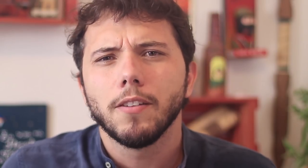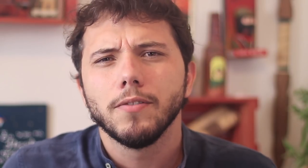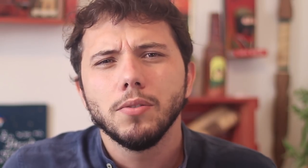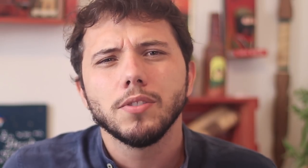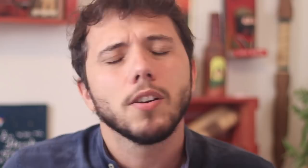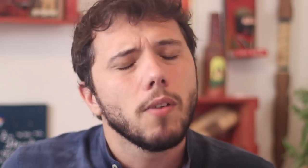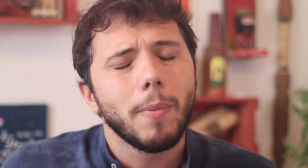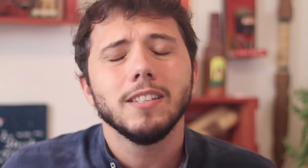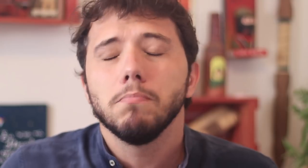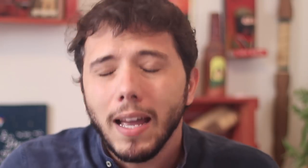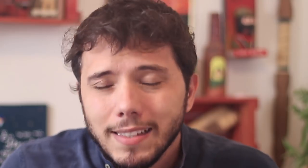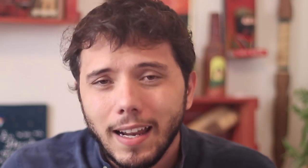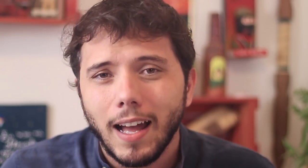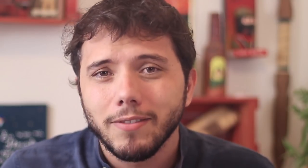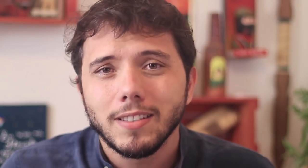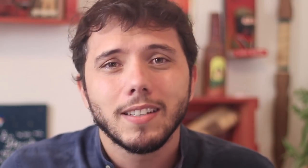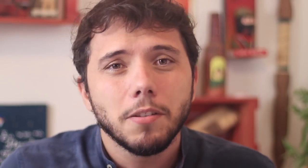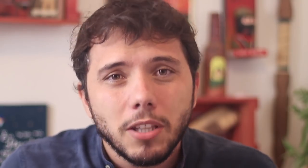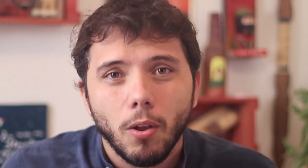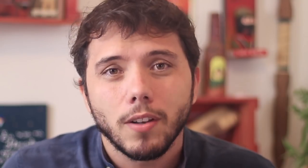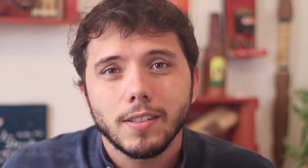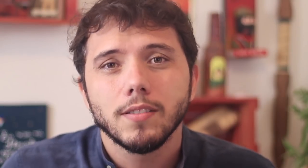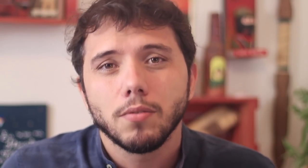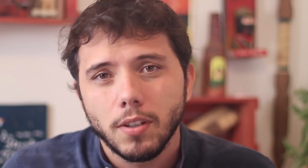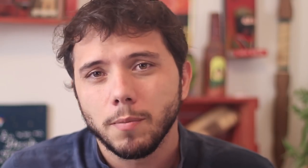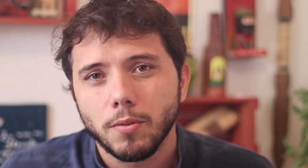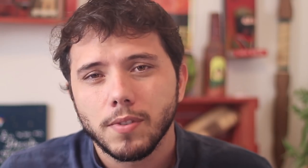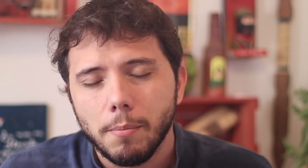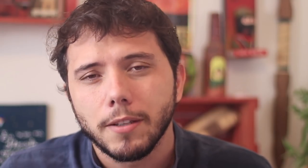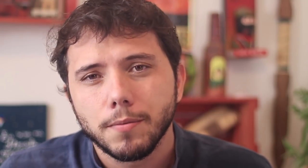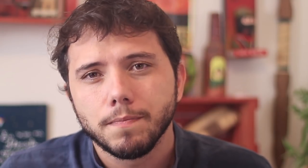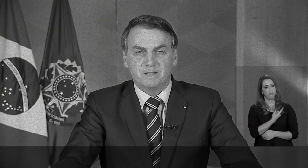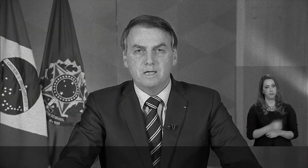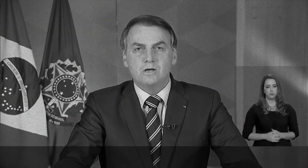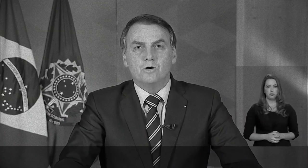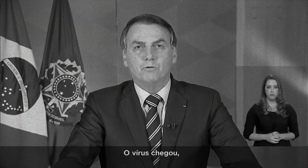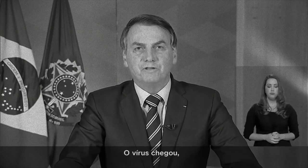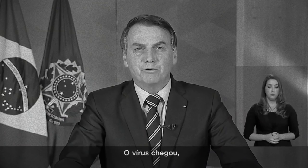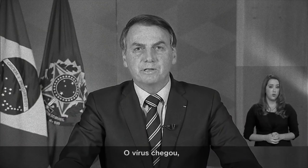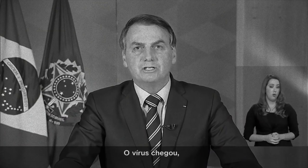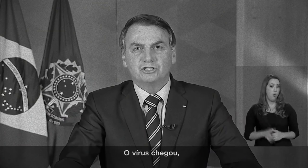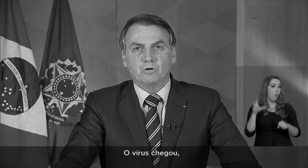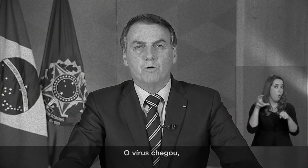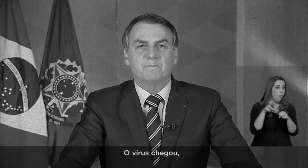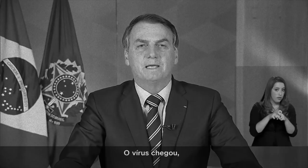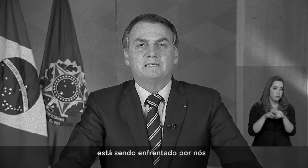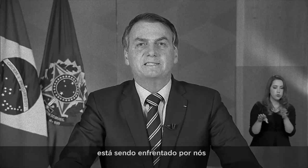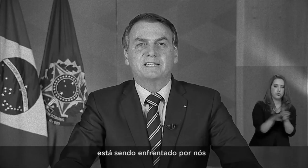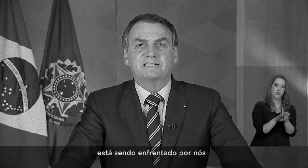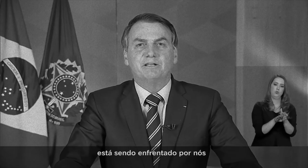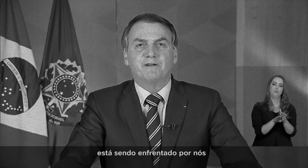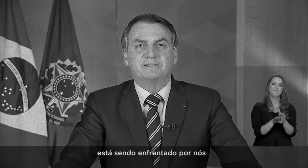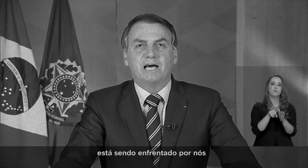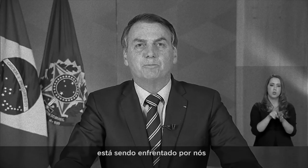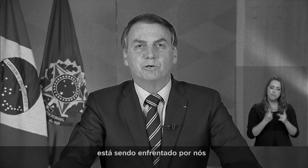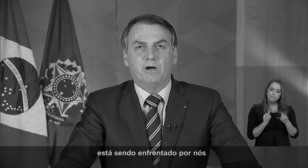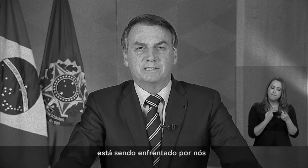to the video that we've reached the most serious and criminal part in all of this address. The virus has arrived, it is being faced by us